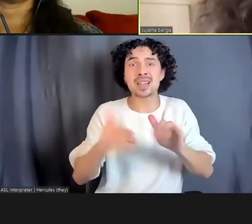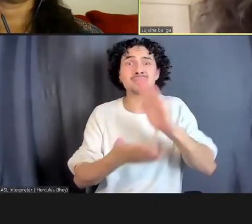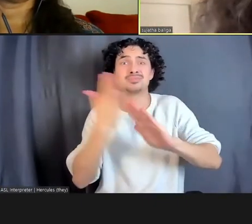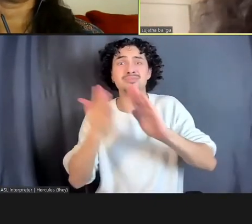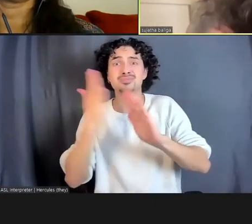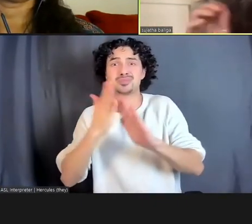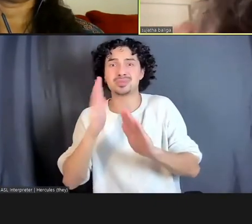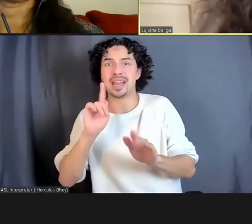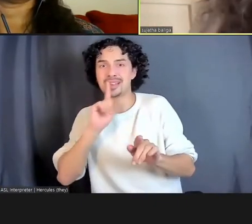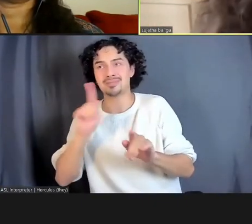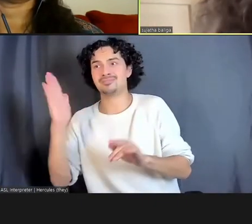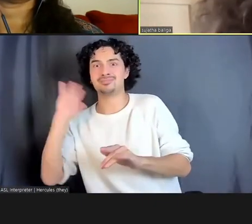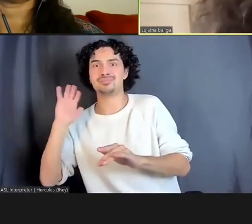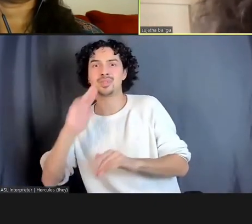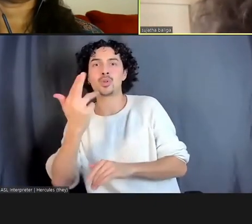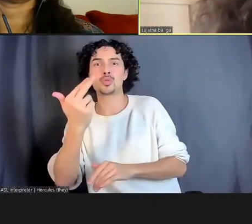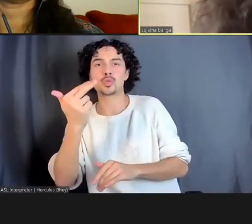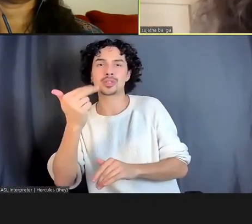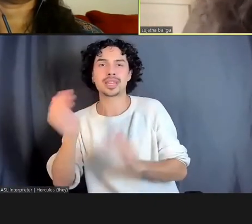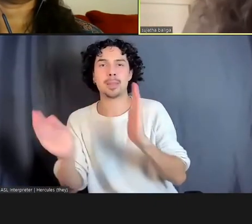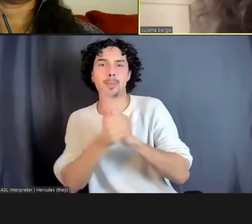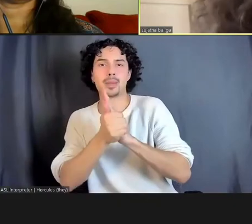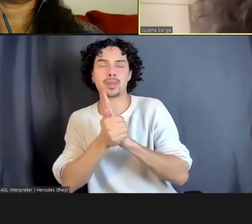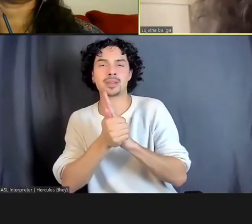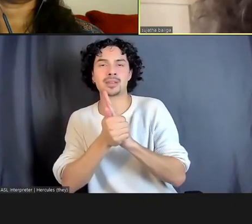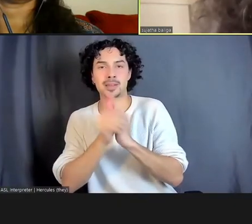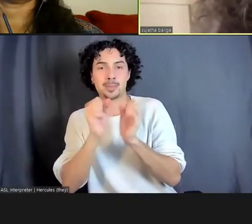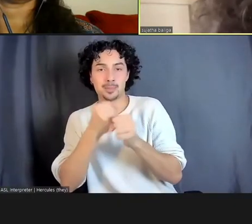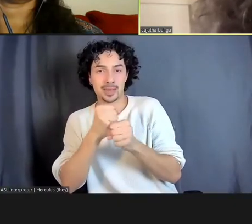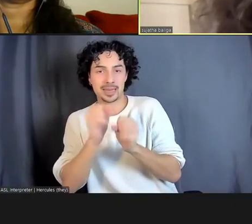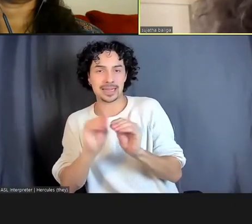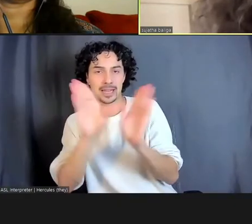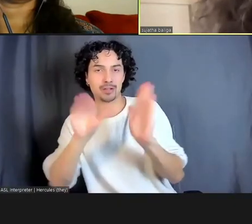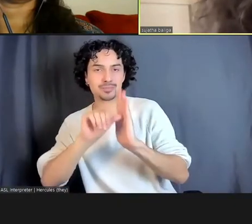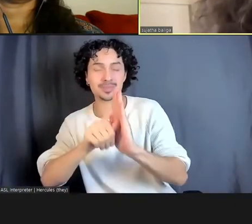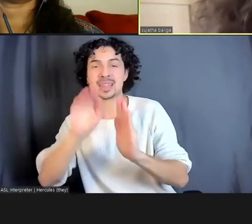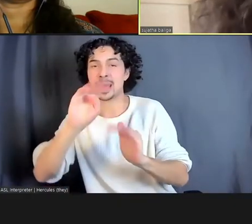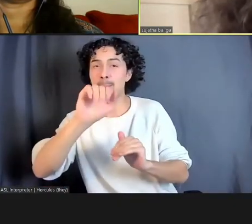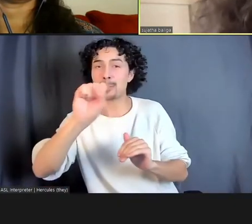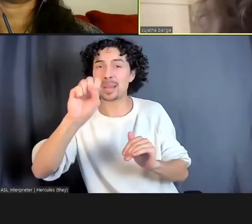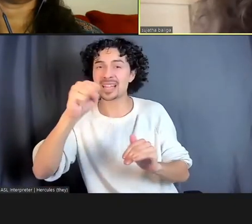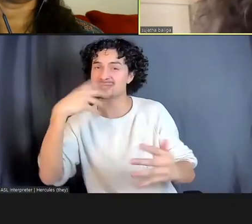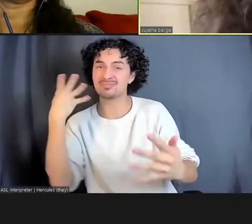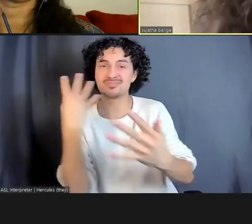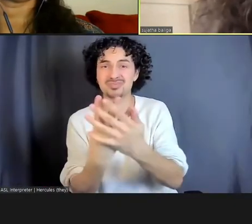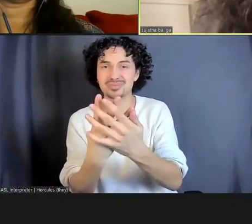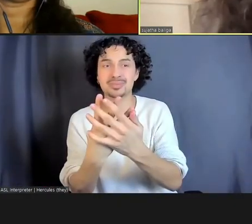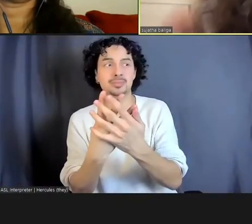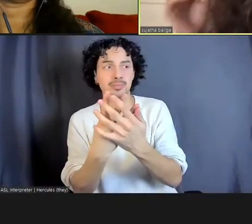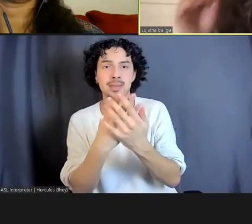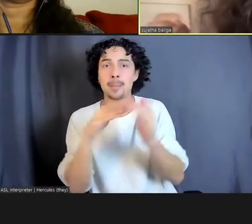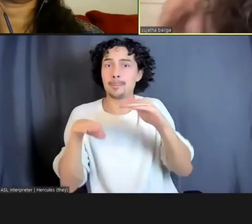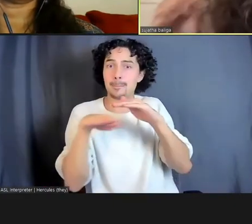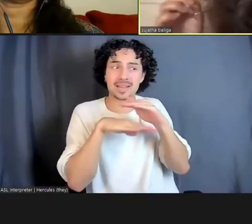So, the 13th Amendment makes it extremely clear that mass criminalization is an extension of slavery, if you just read the plain